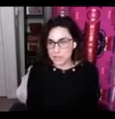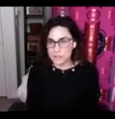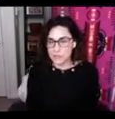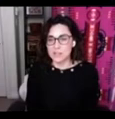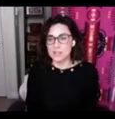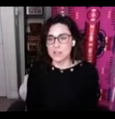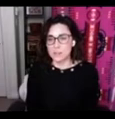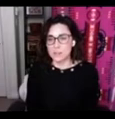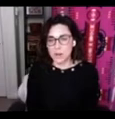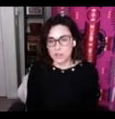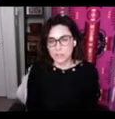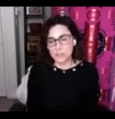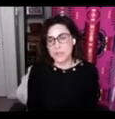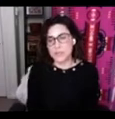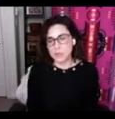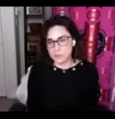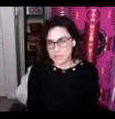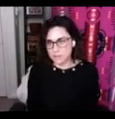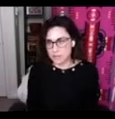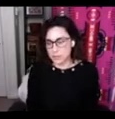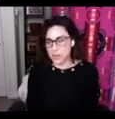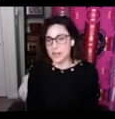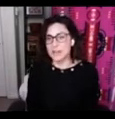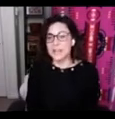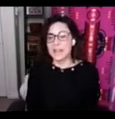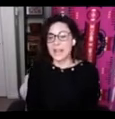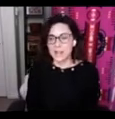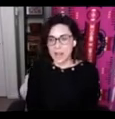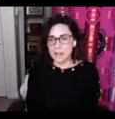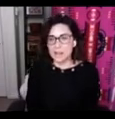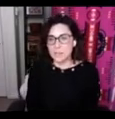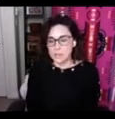so this is a partnership between the University of Victoria and nine community